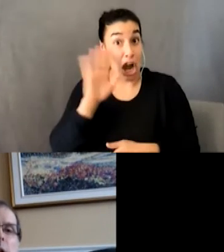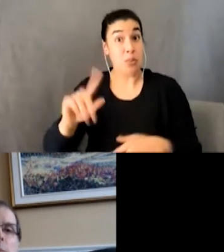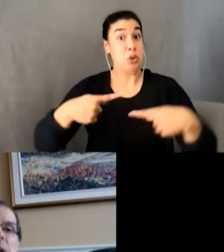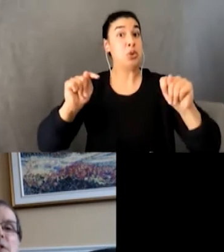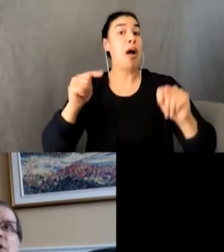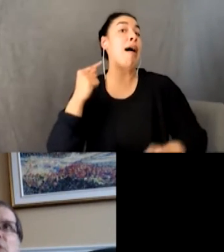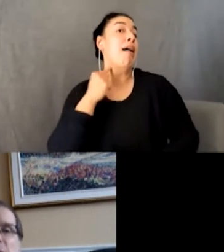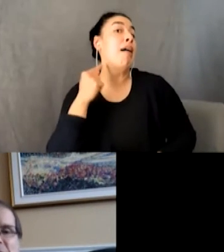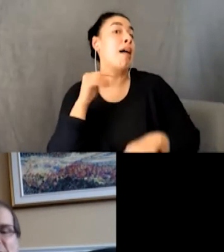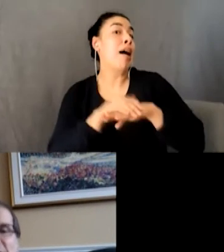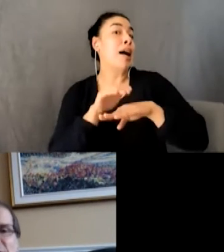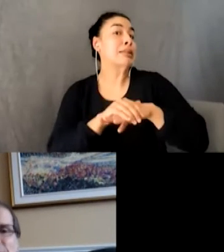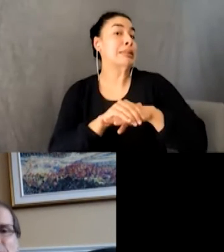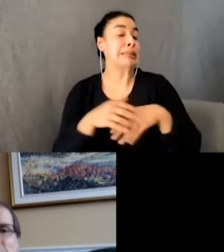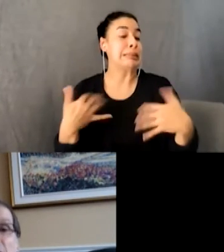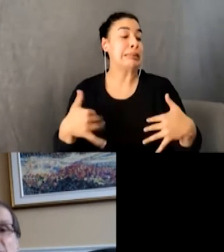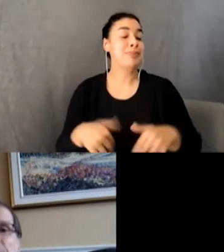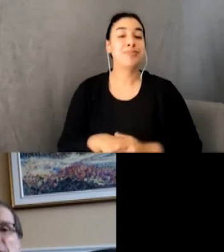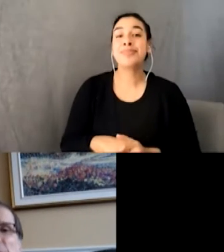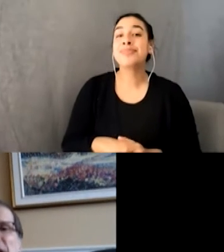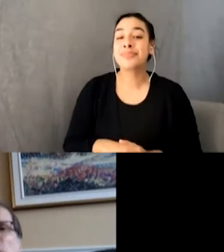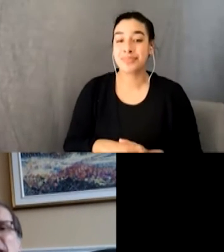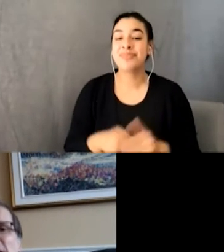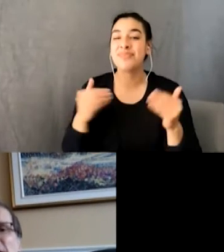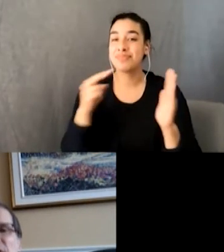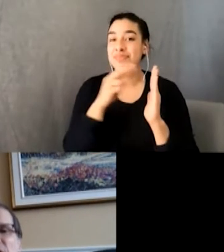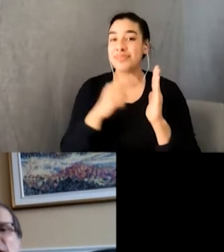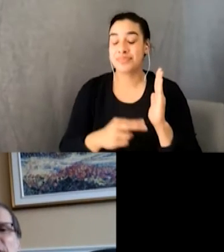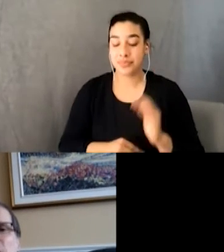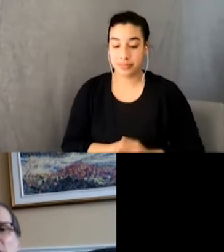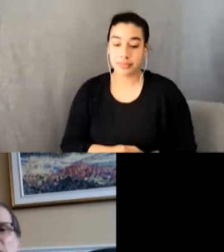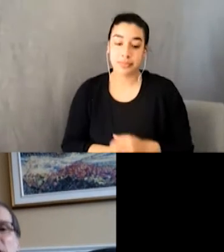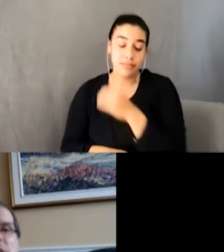Metal soothed my teen angst. I spent many a quiet night sitting in the dark, listening